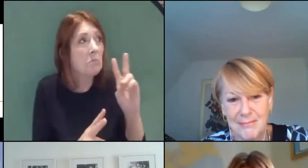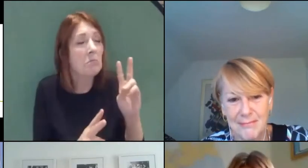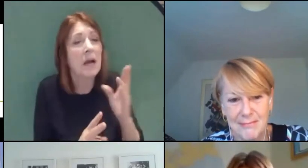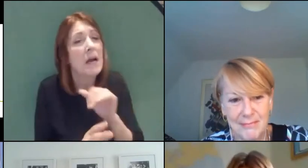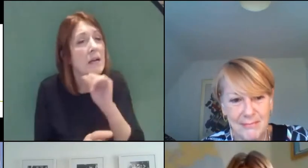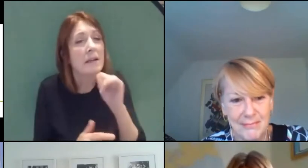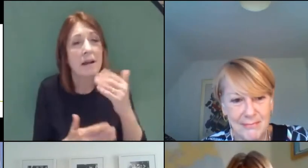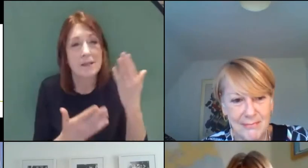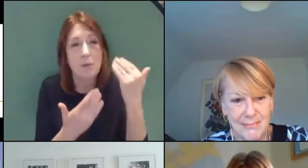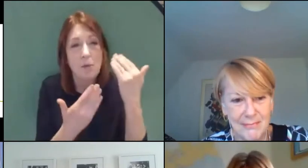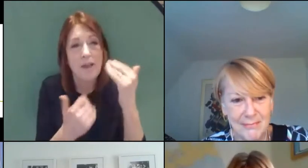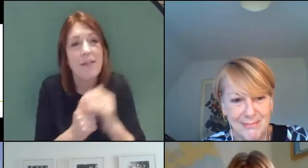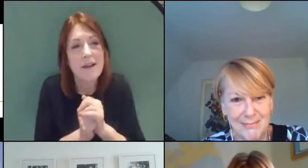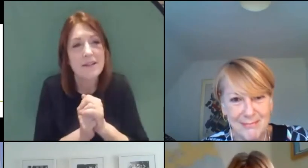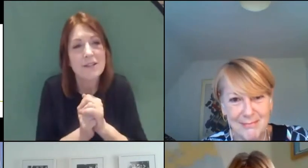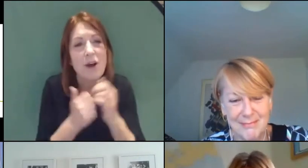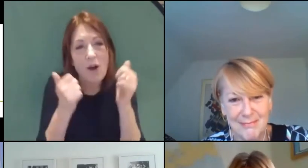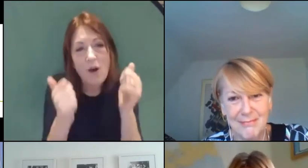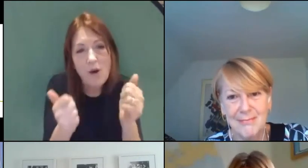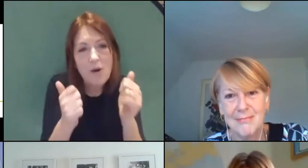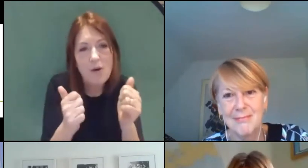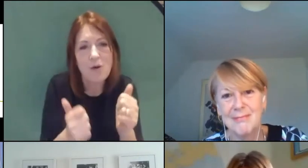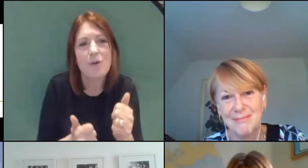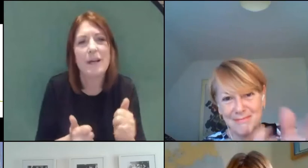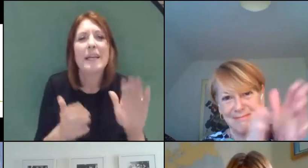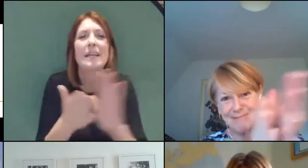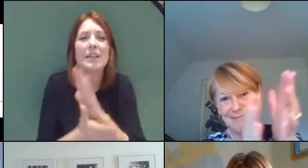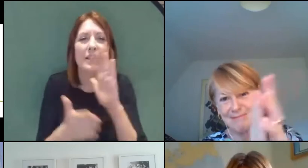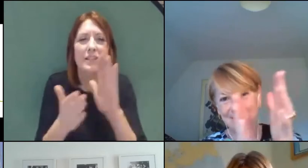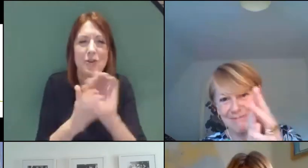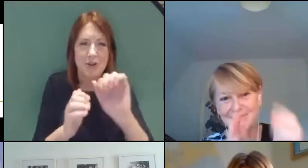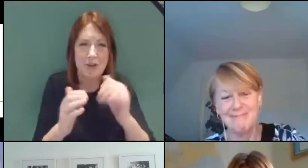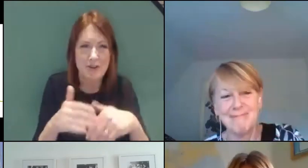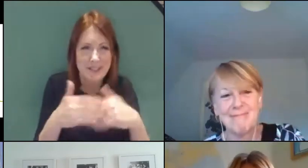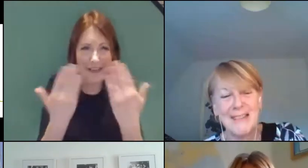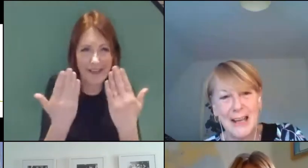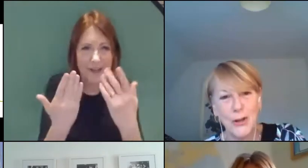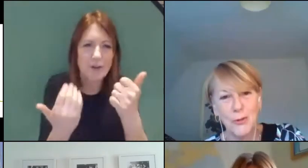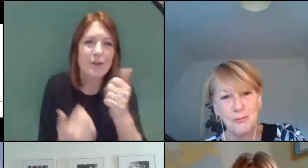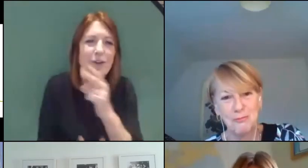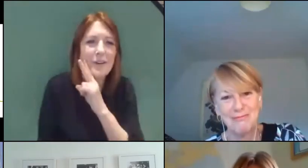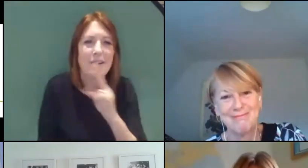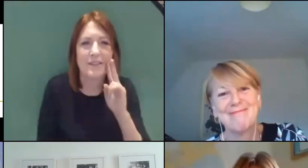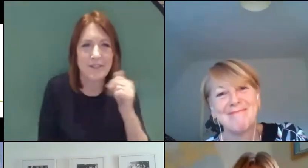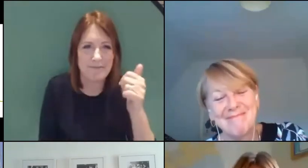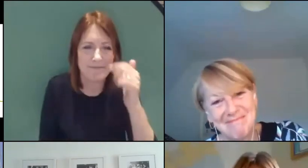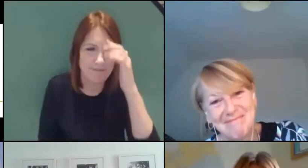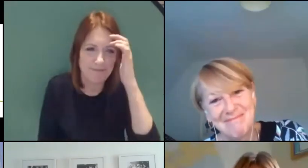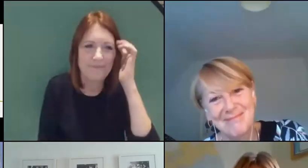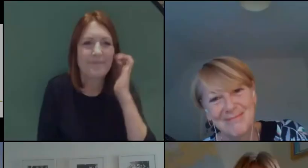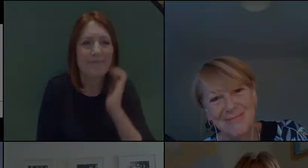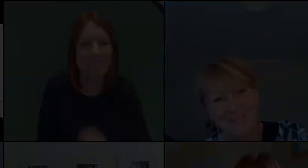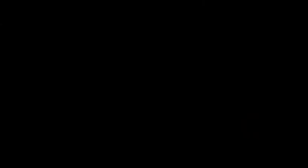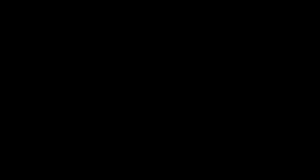and so I say thank you again and enjoy the rest of your day. Good afternoon.